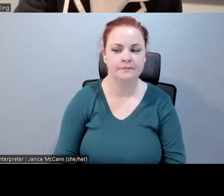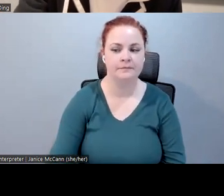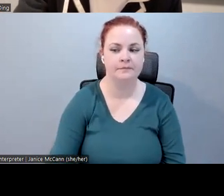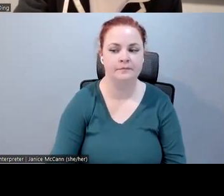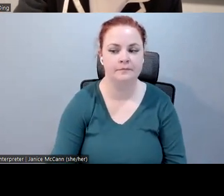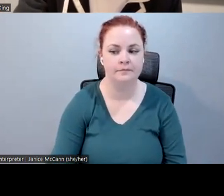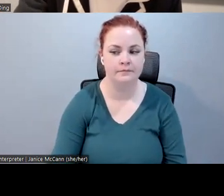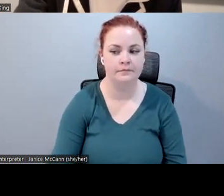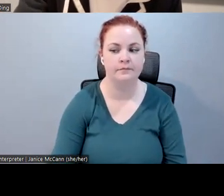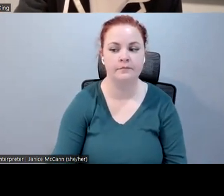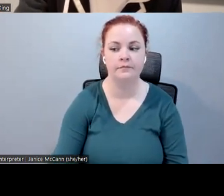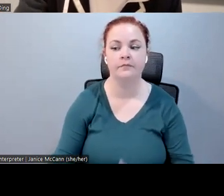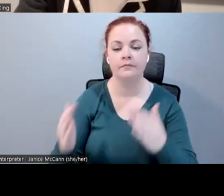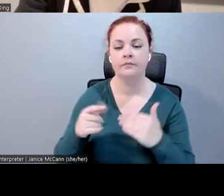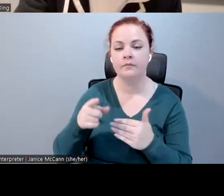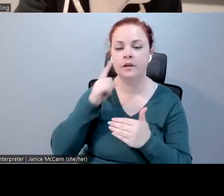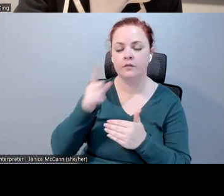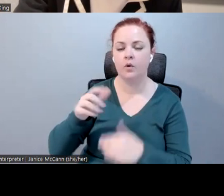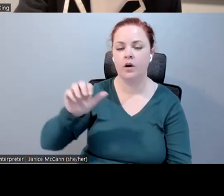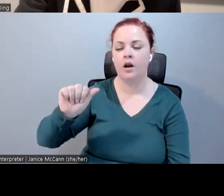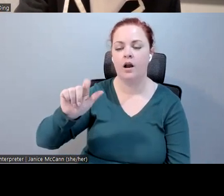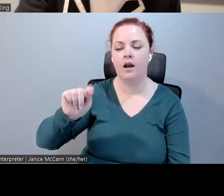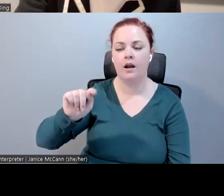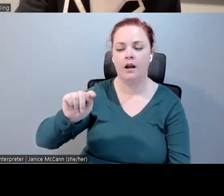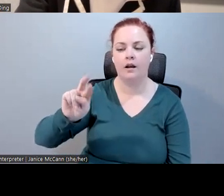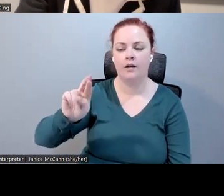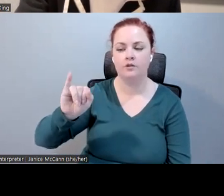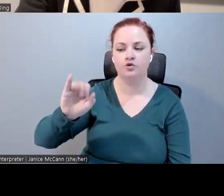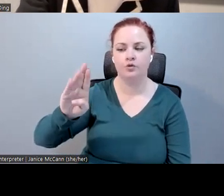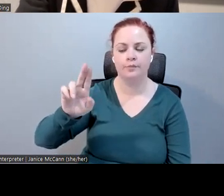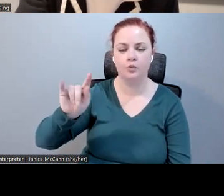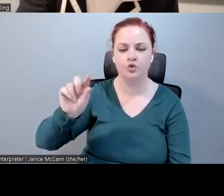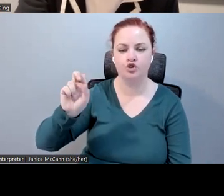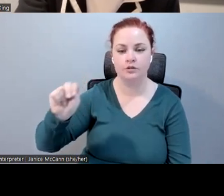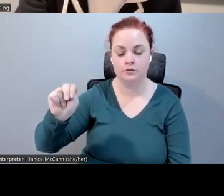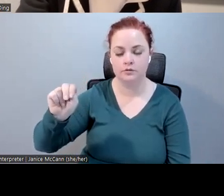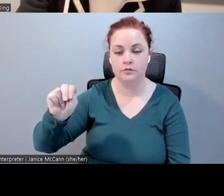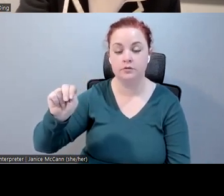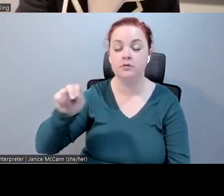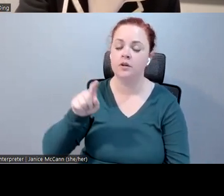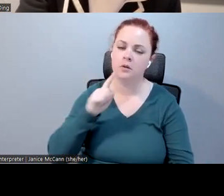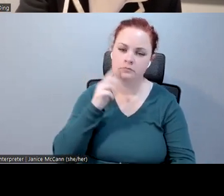attribution is crucial in VR, to have clear attribution for each